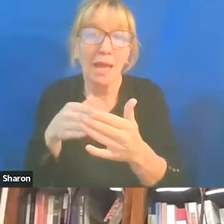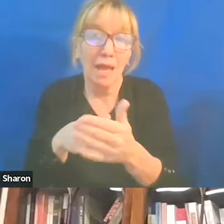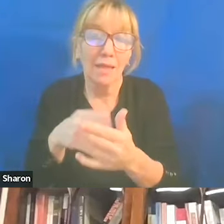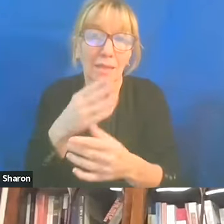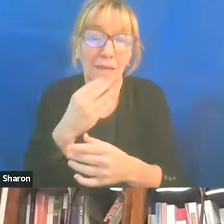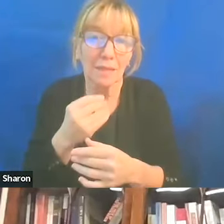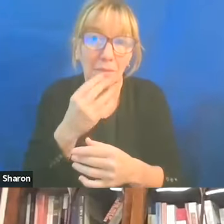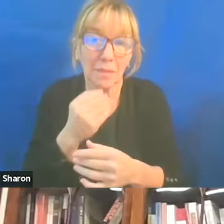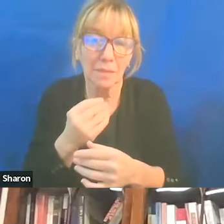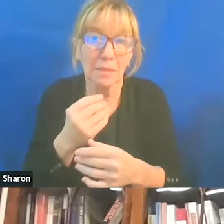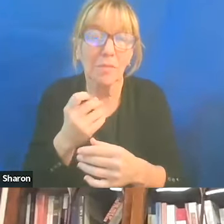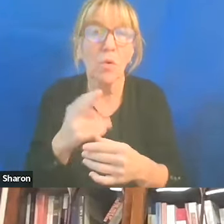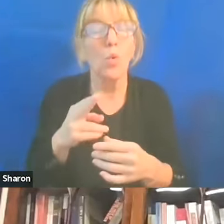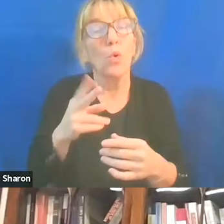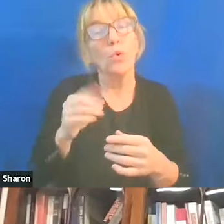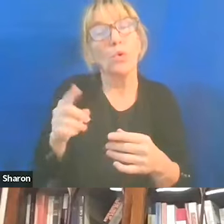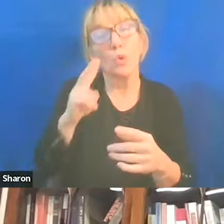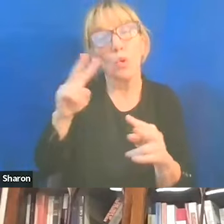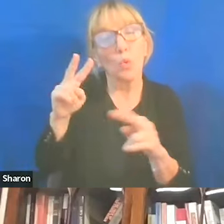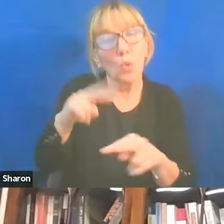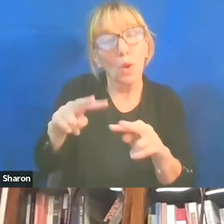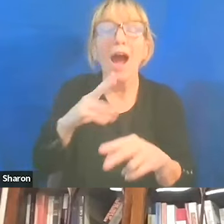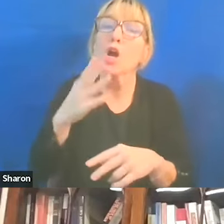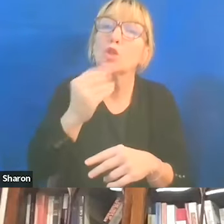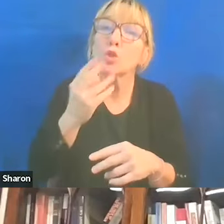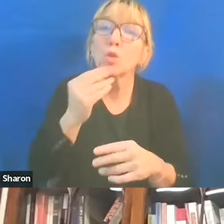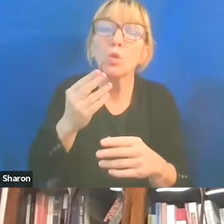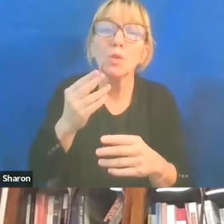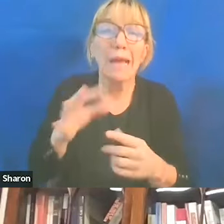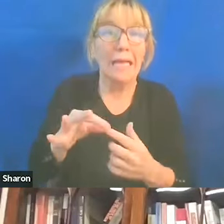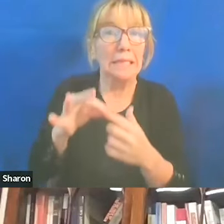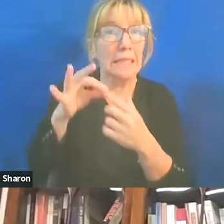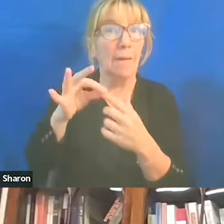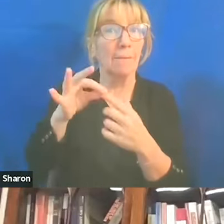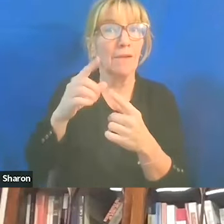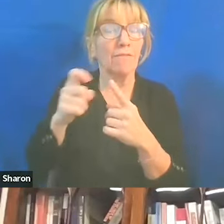You know, do you see that... Are Jews exempt from anti-Semitism? Or how do you...